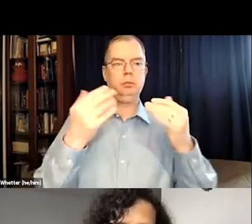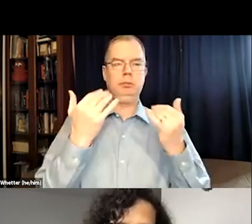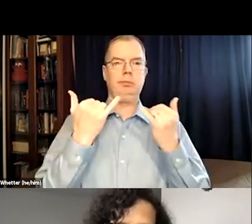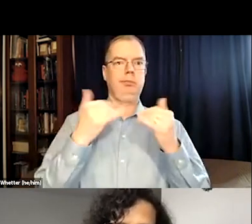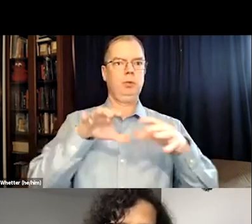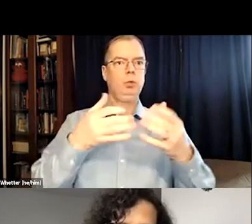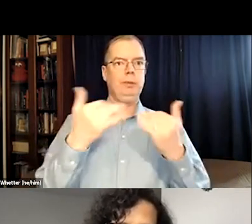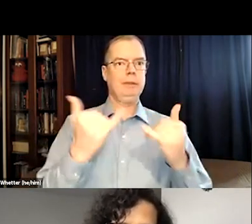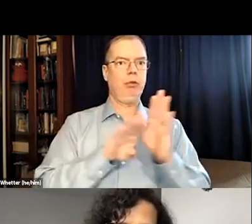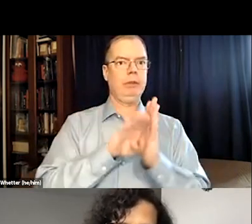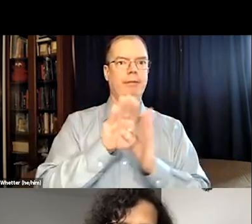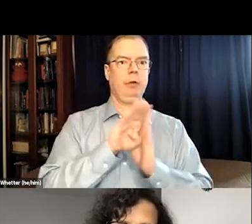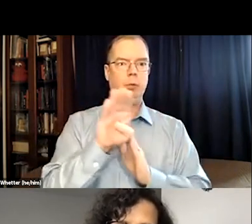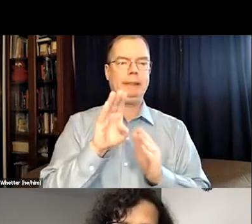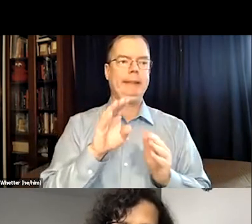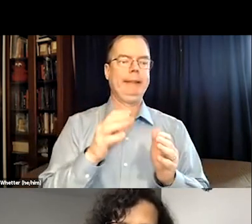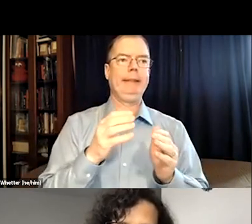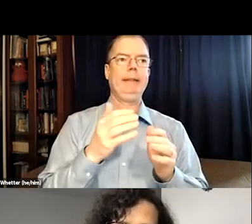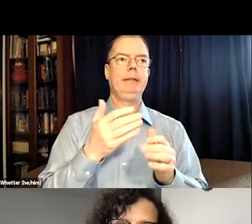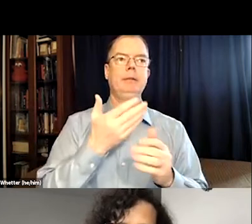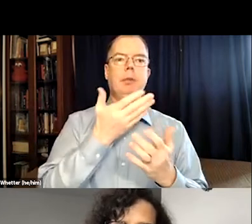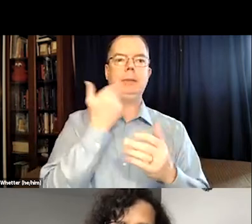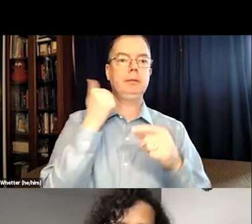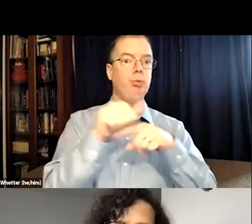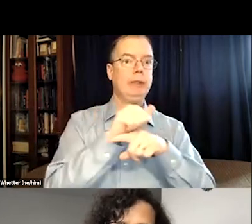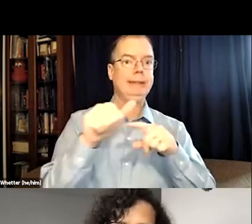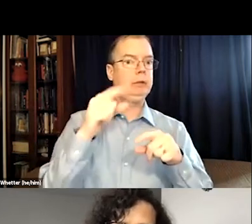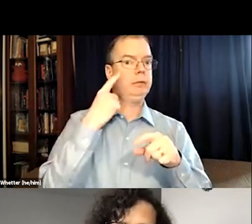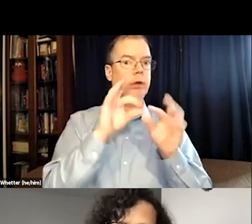been growing and more and more folks are joining, and the group is still developing